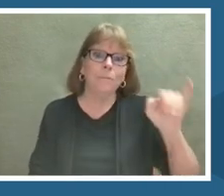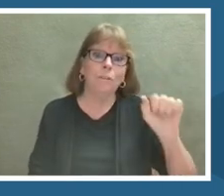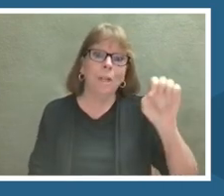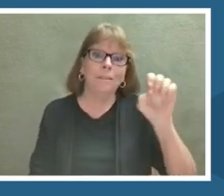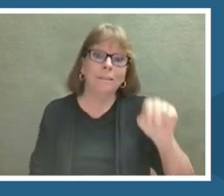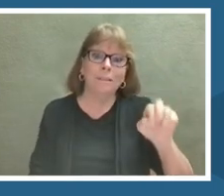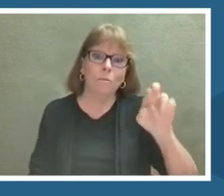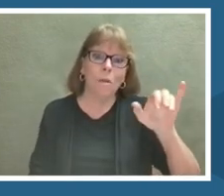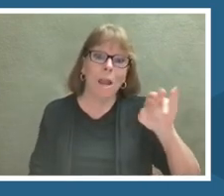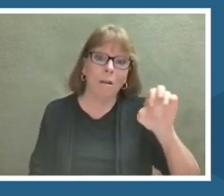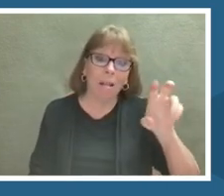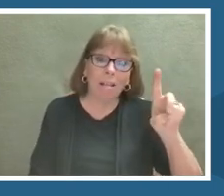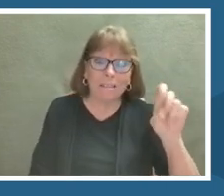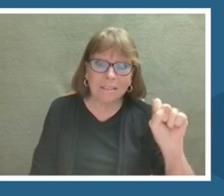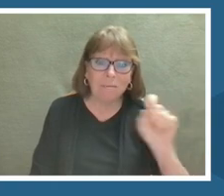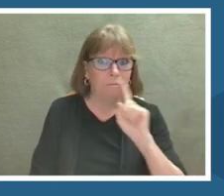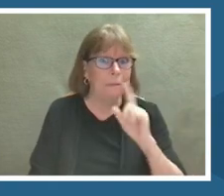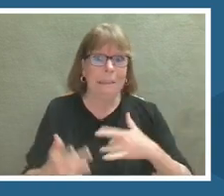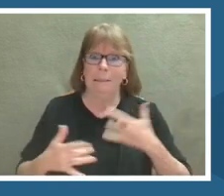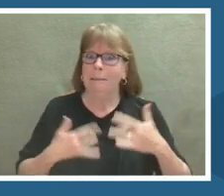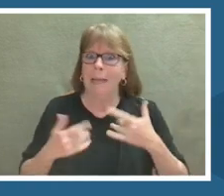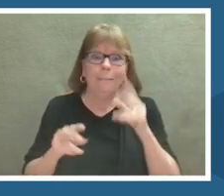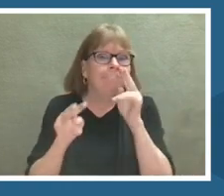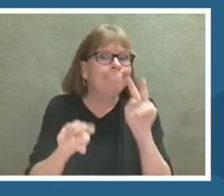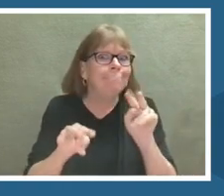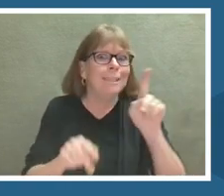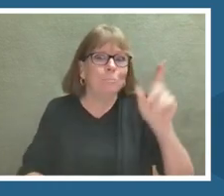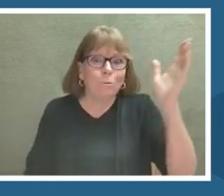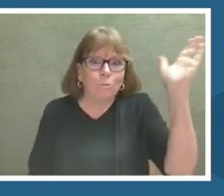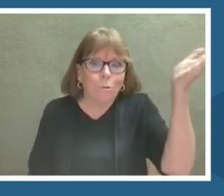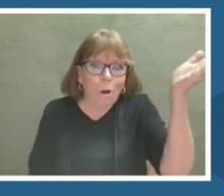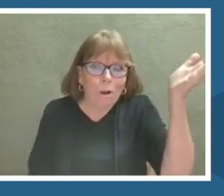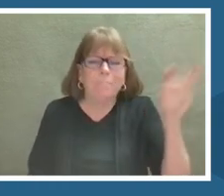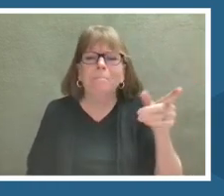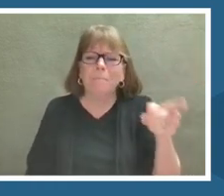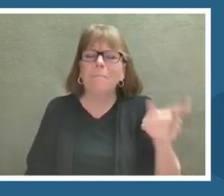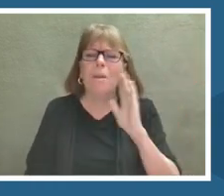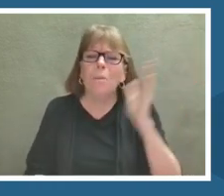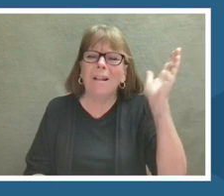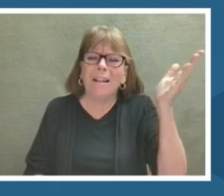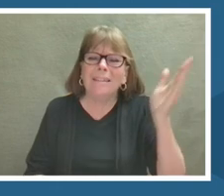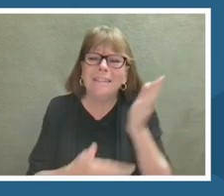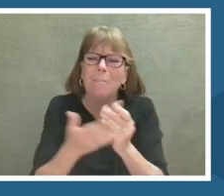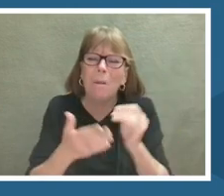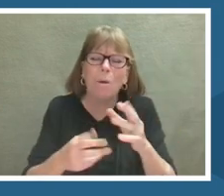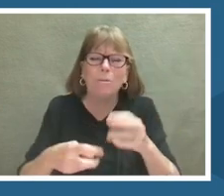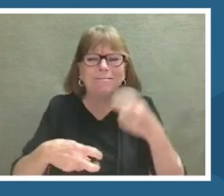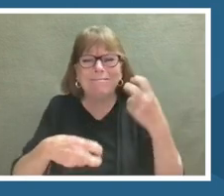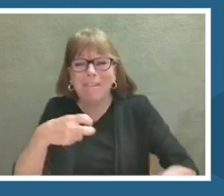I'm so excited to hear him talk. He's going to talk about some of those tough issues that he is tackling with his writing